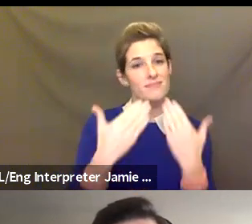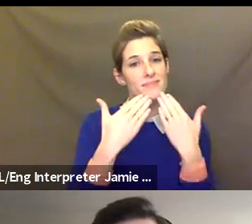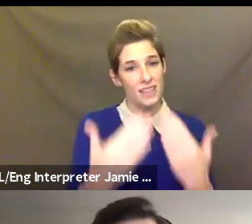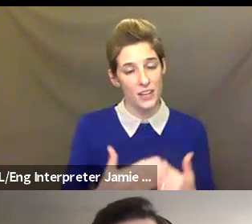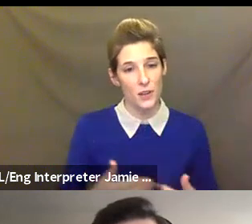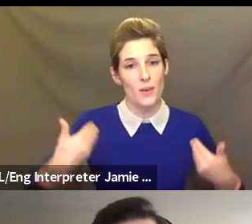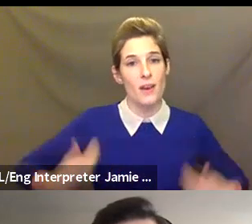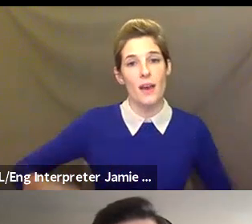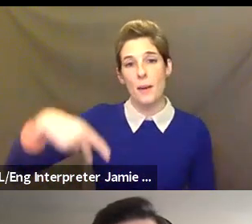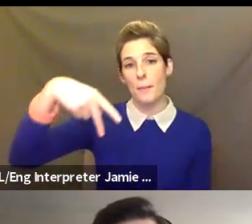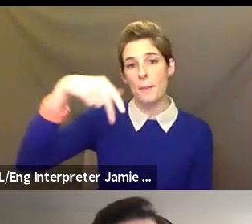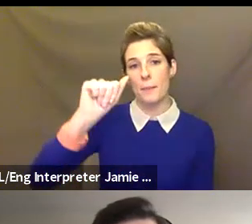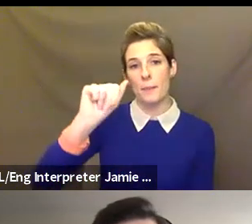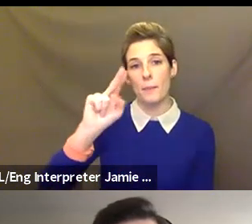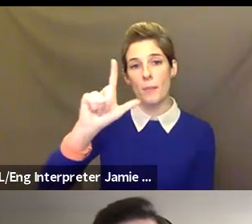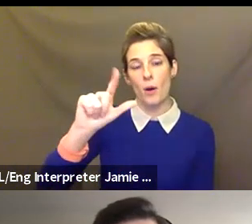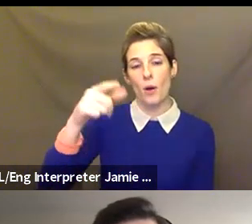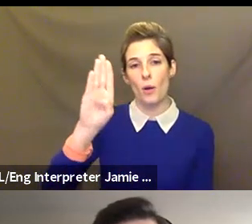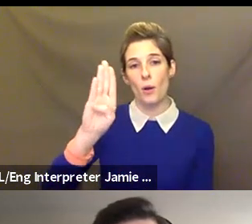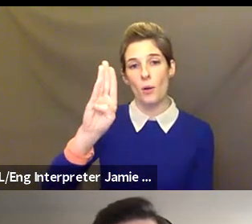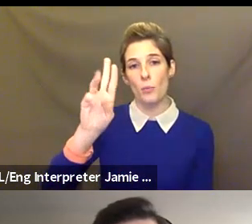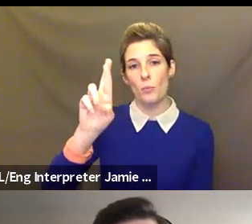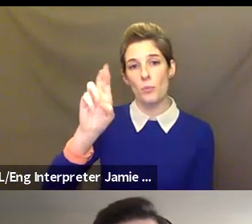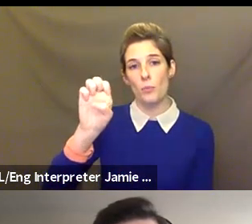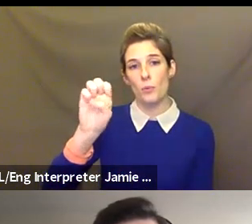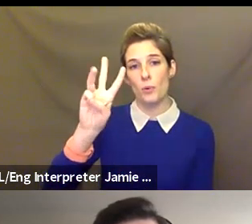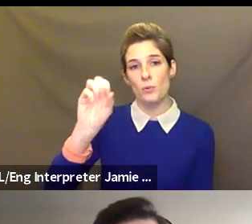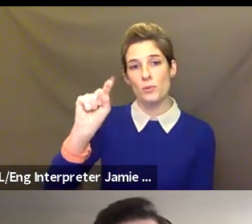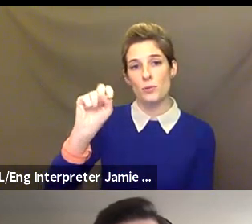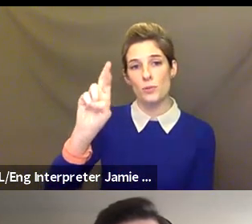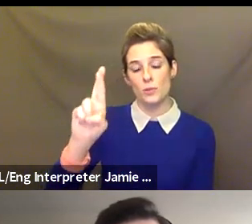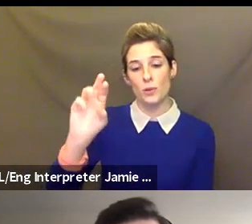Brewster McGinley, I use he/him pronoun series. I'm the Director